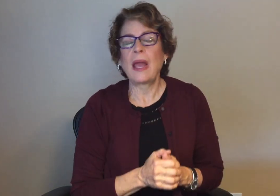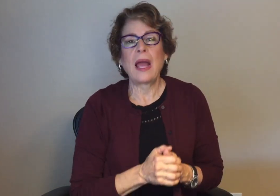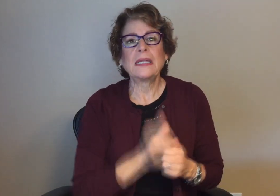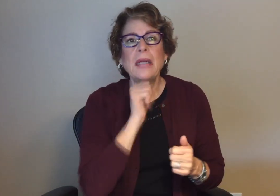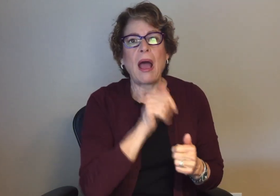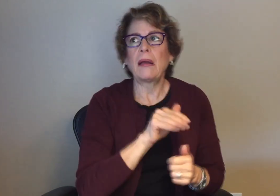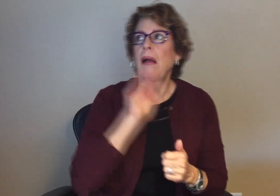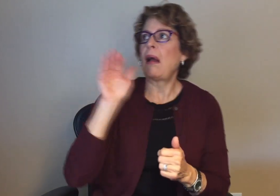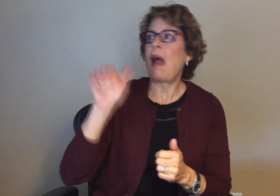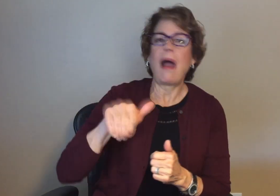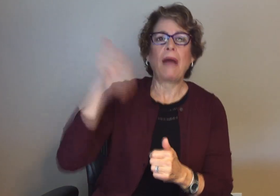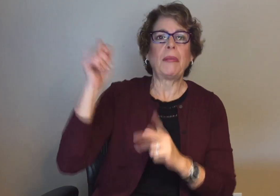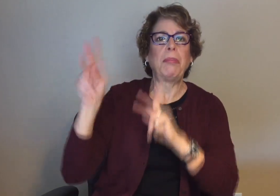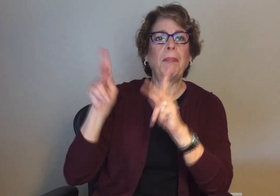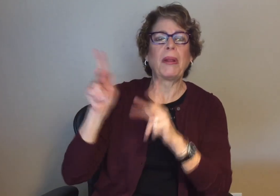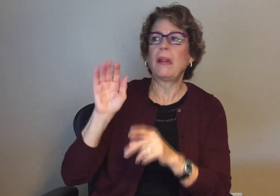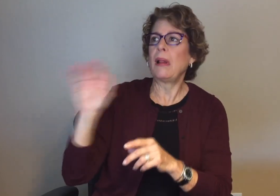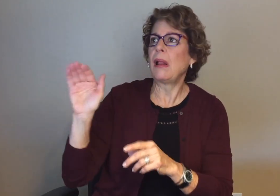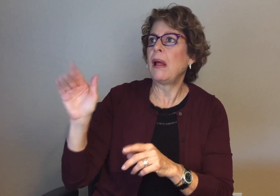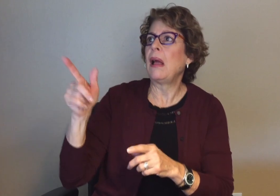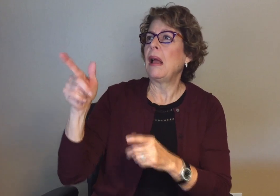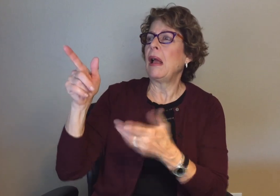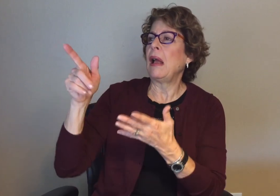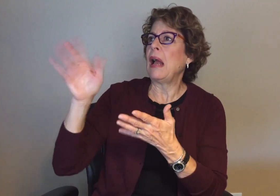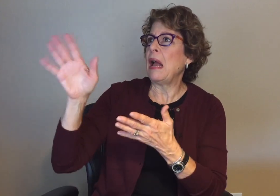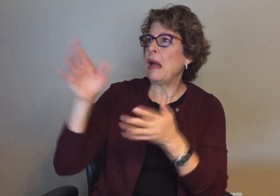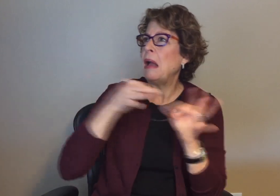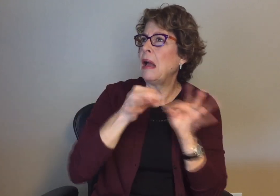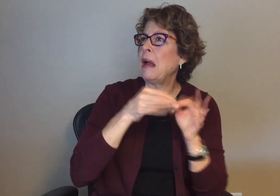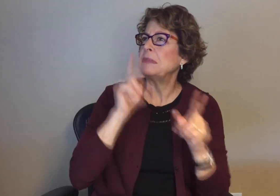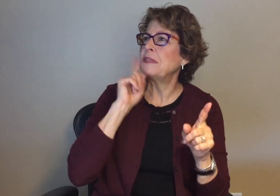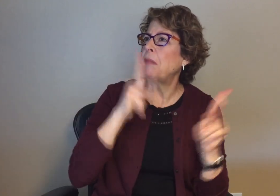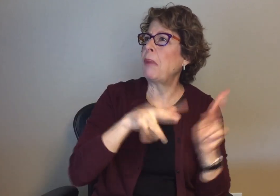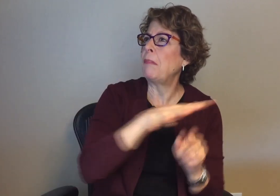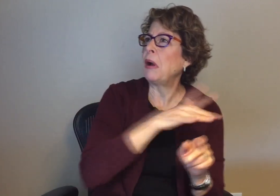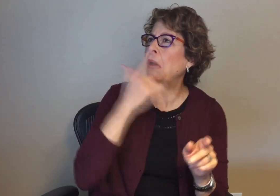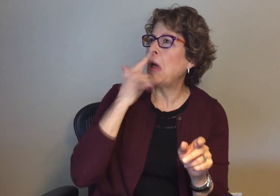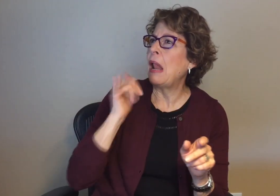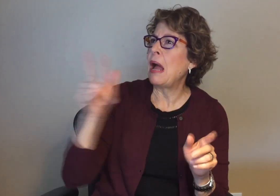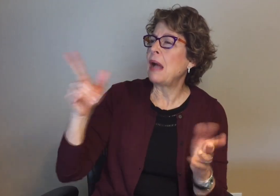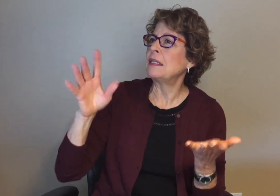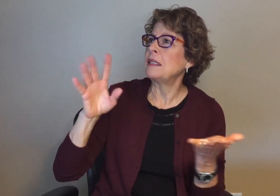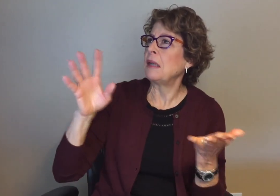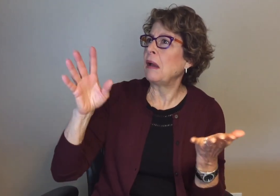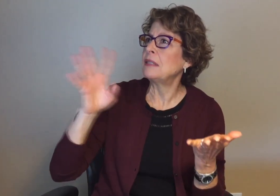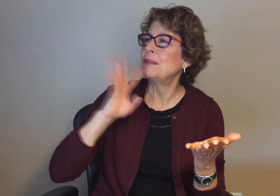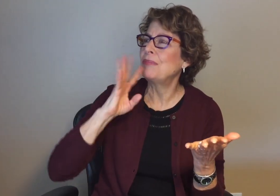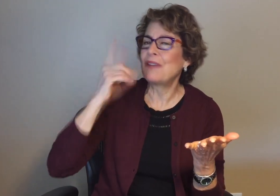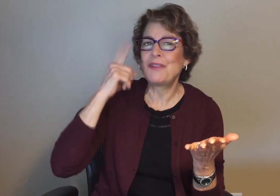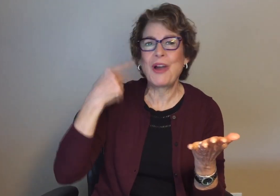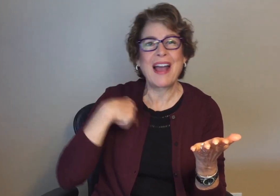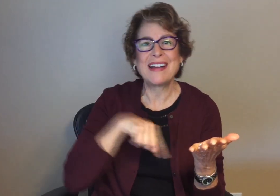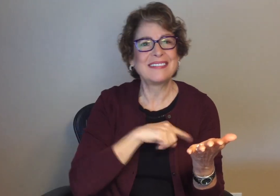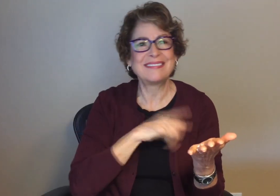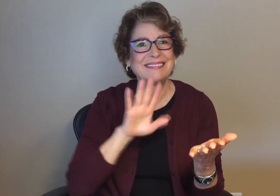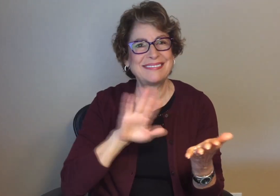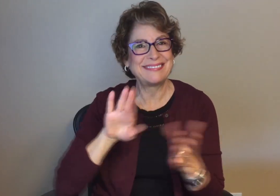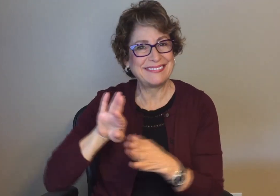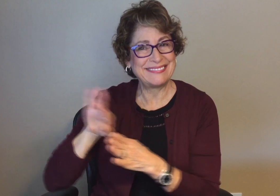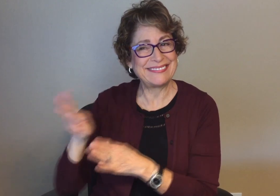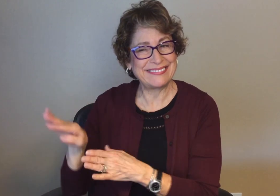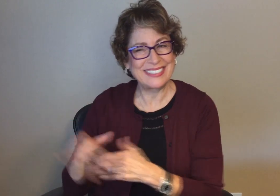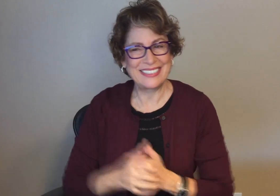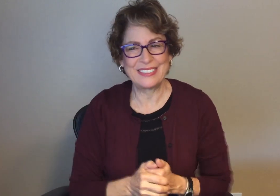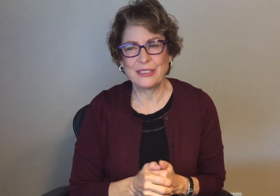The media should not ask others who are hearing to comment on our behalf.